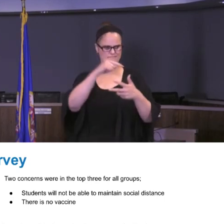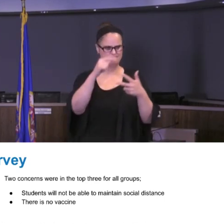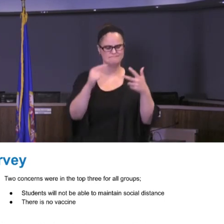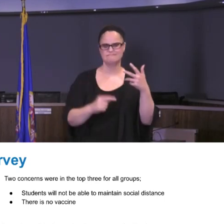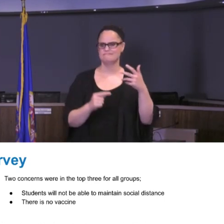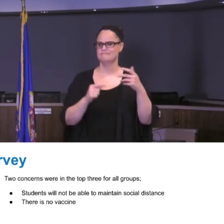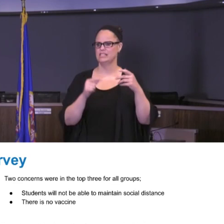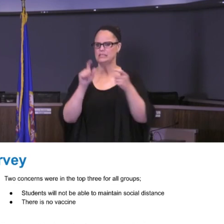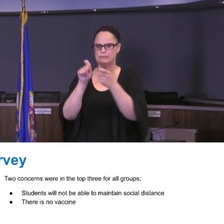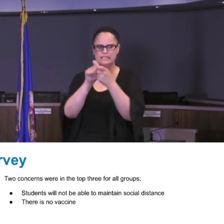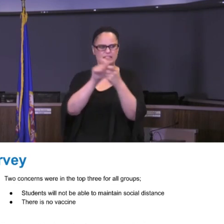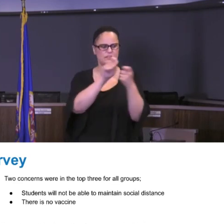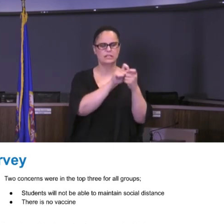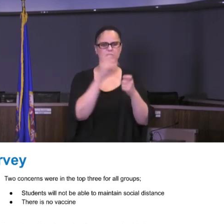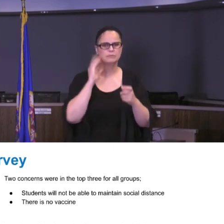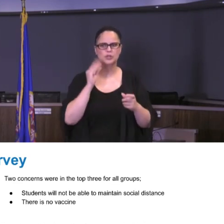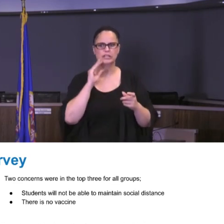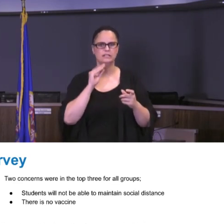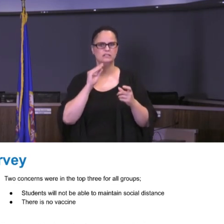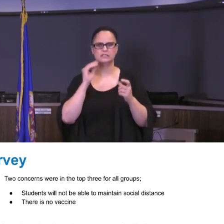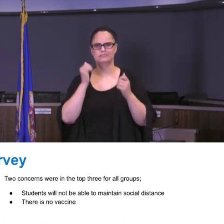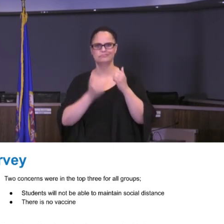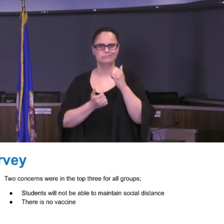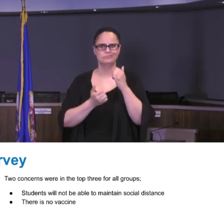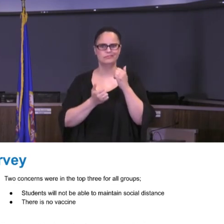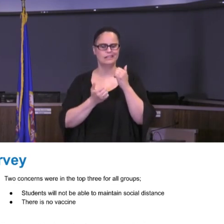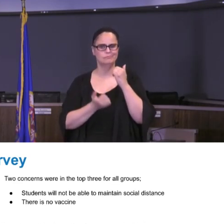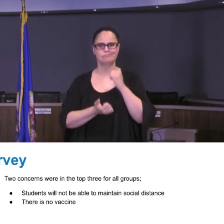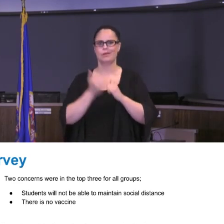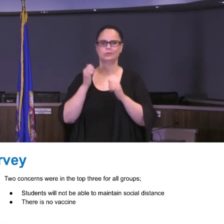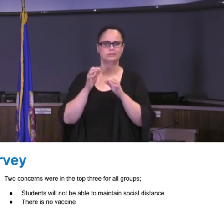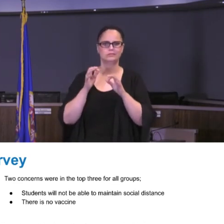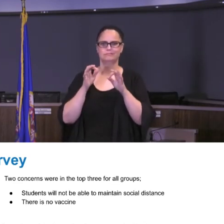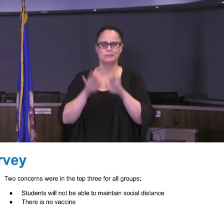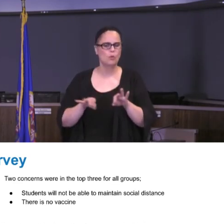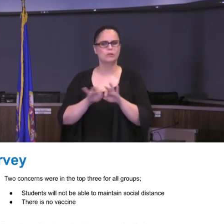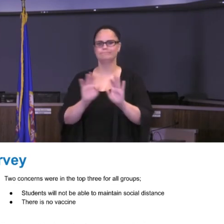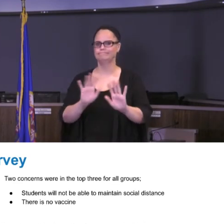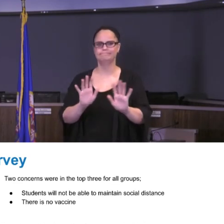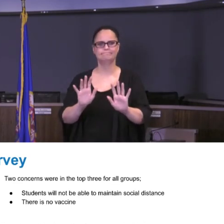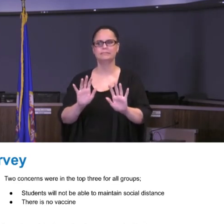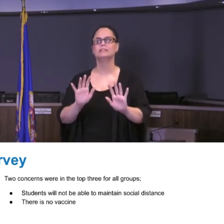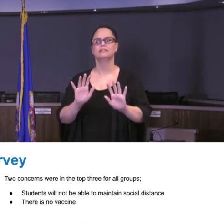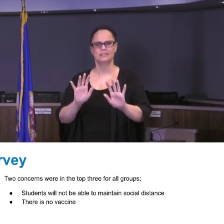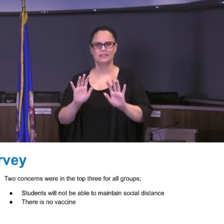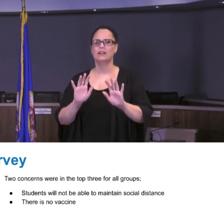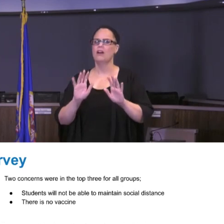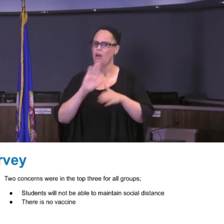this is a moving target, if you will, in terms of how it impacts you, and most importantly, why we're all here